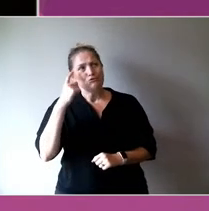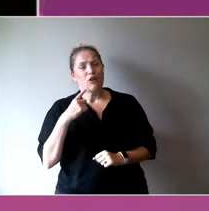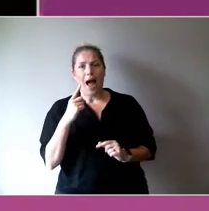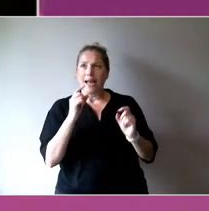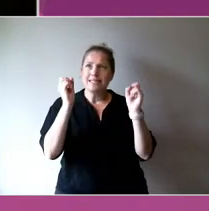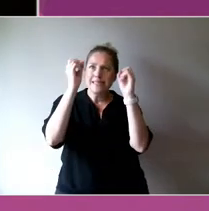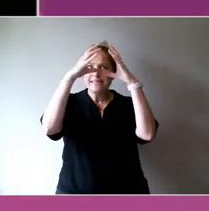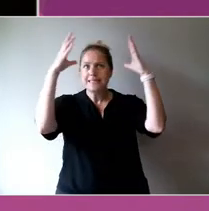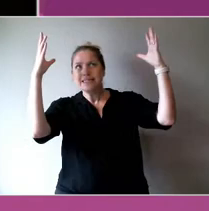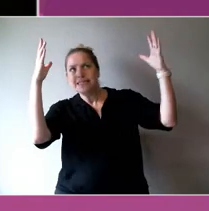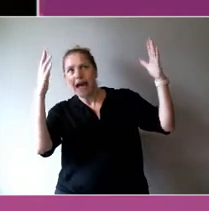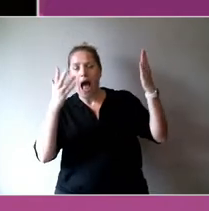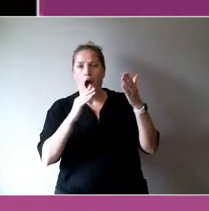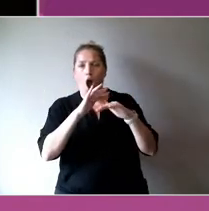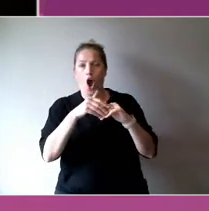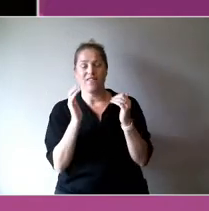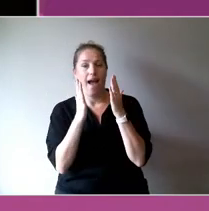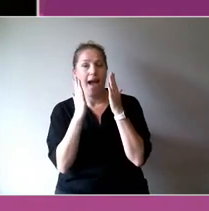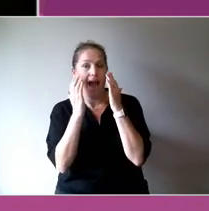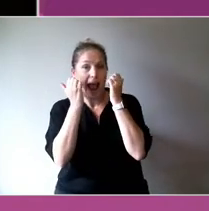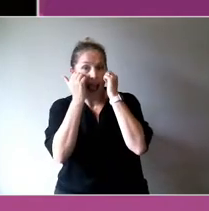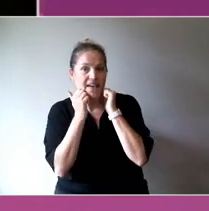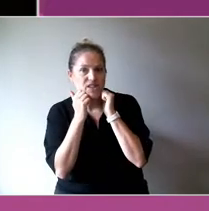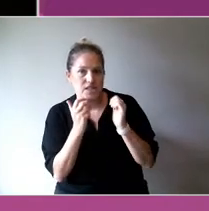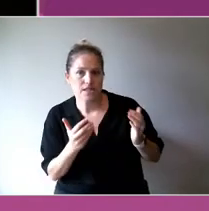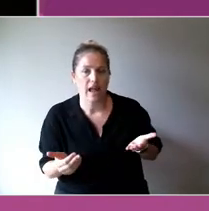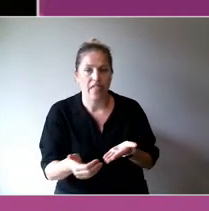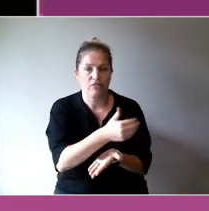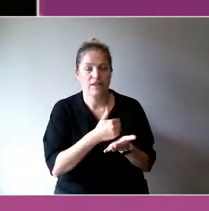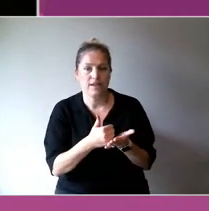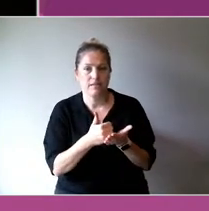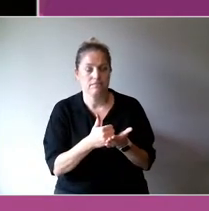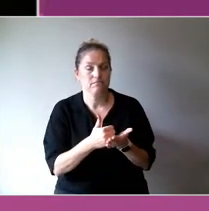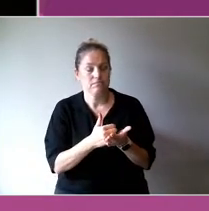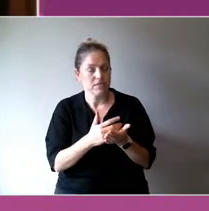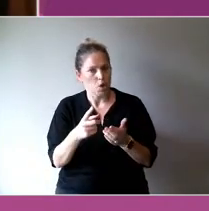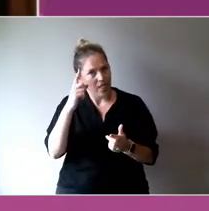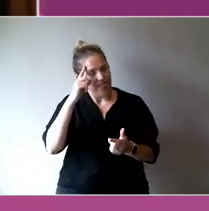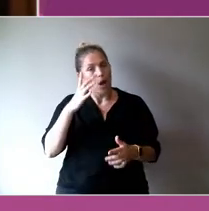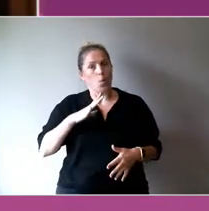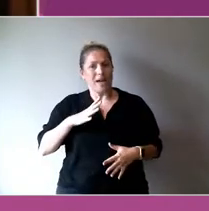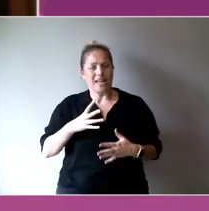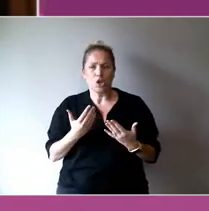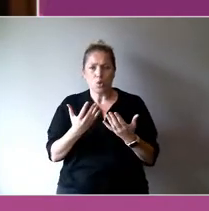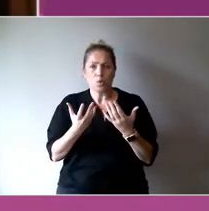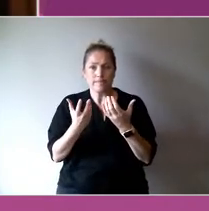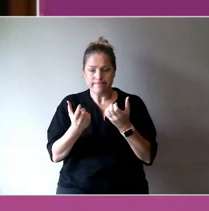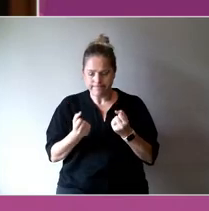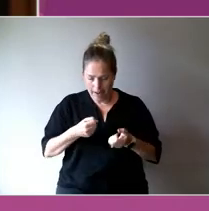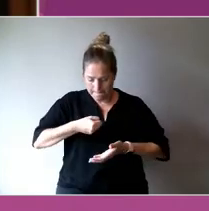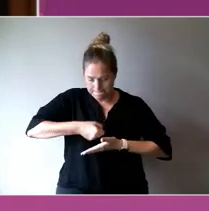particularly when we're looking at bottom up evidence from lived experience and communities.